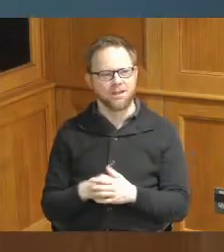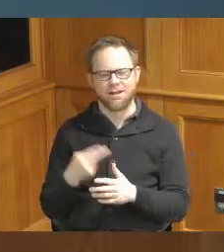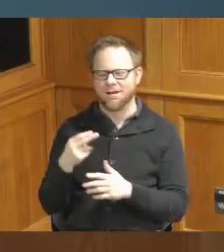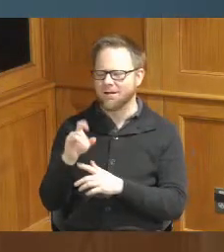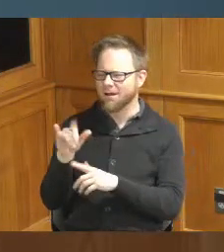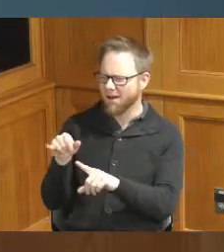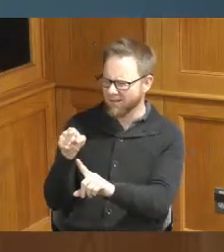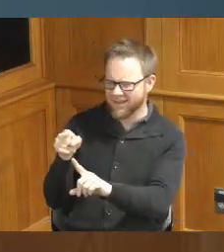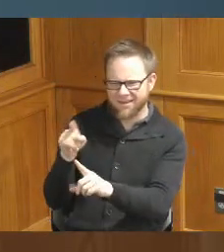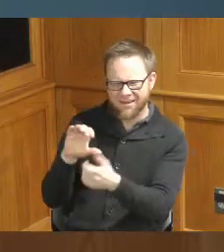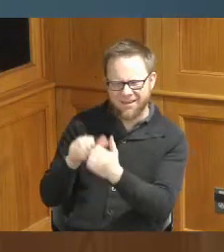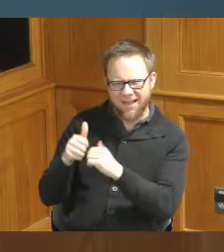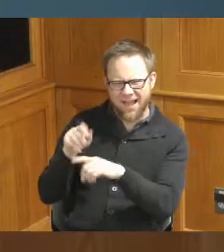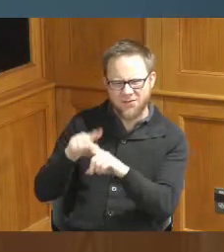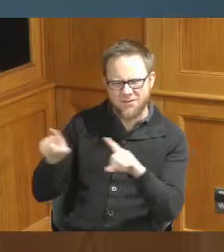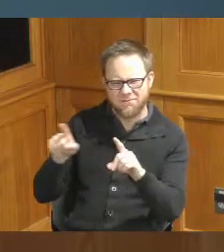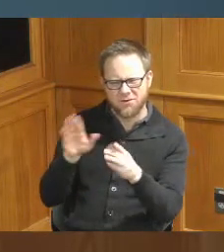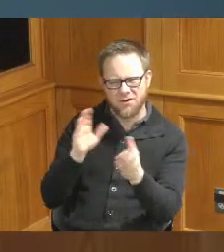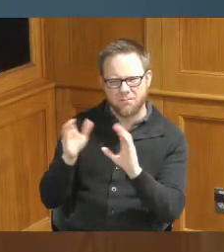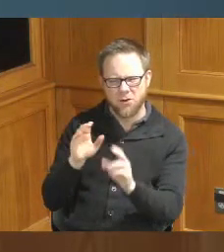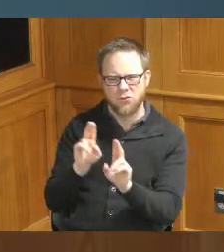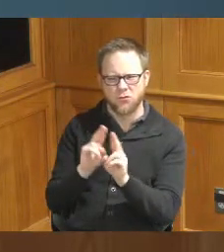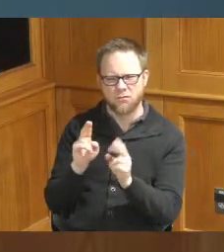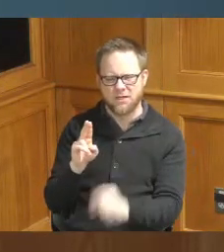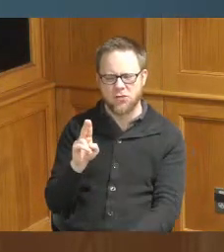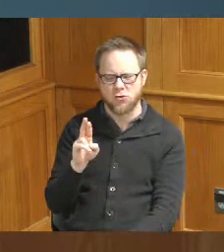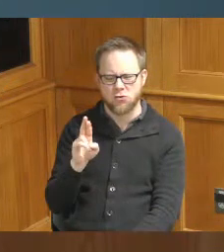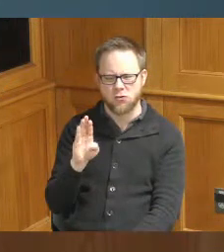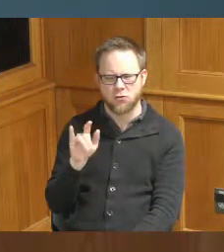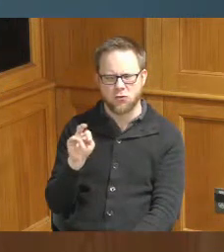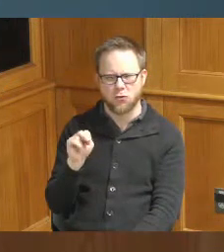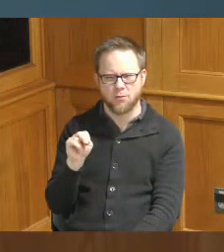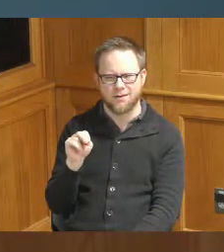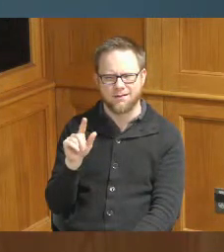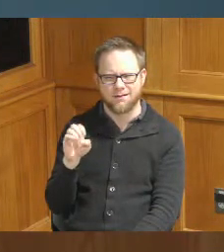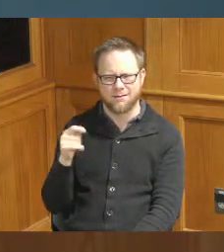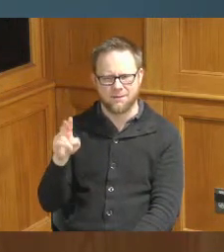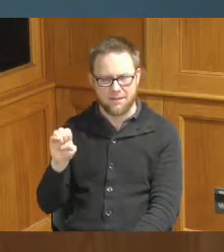this different Urban league program that we just heard last week or is the same there's